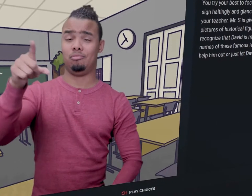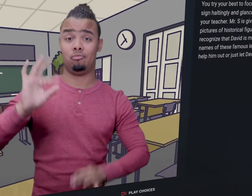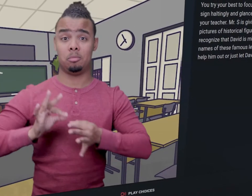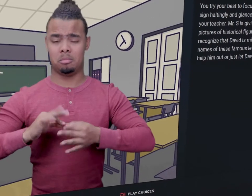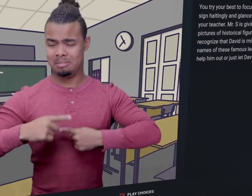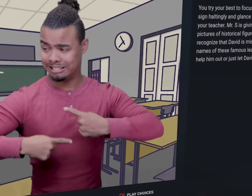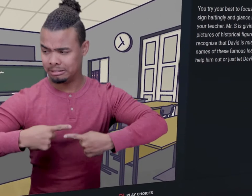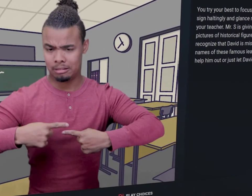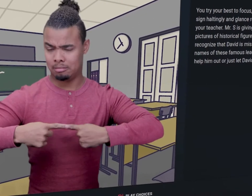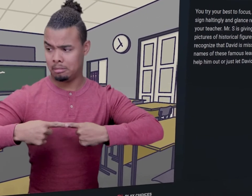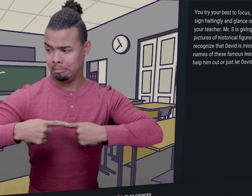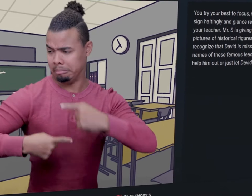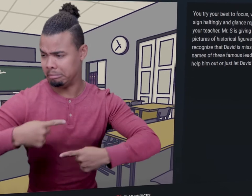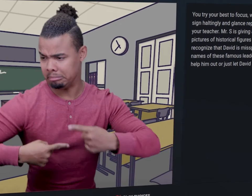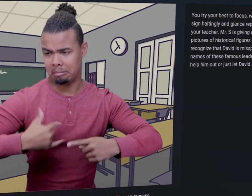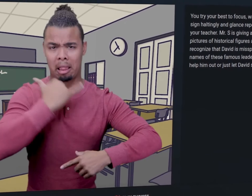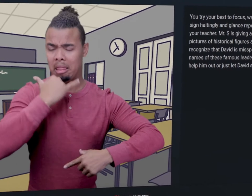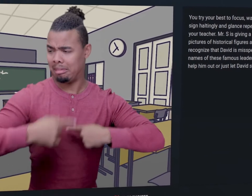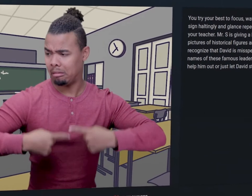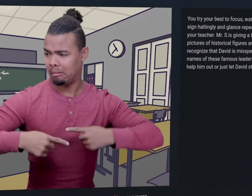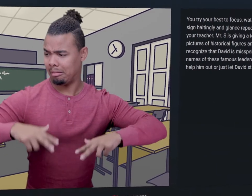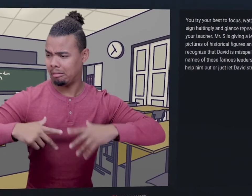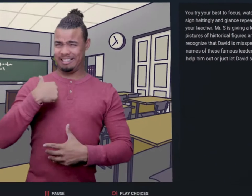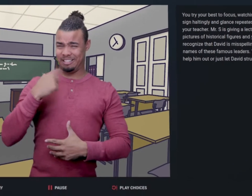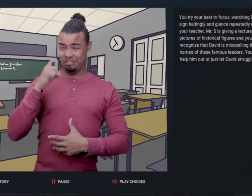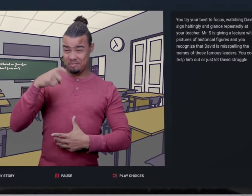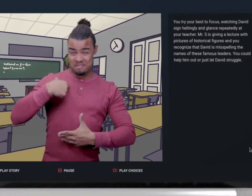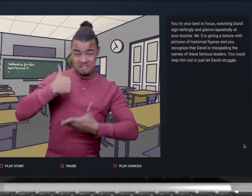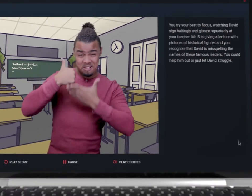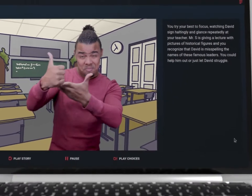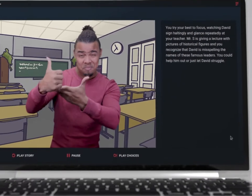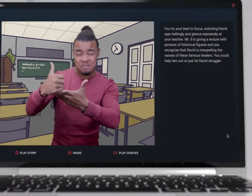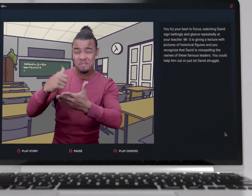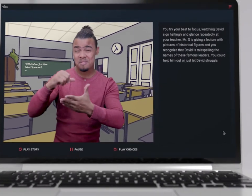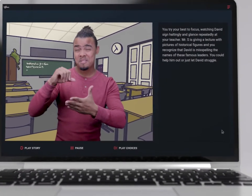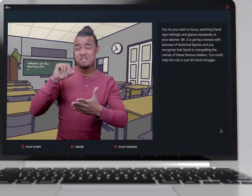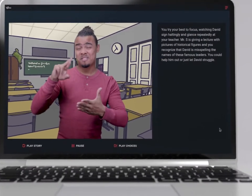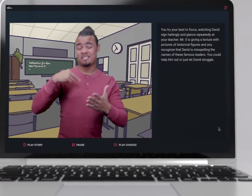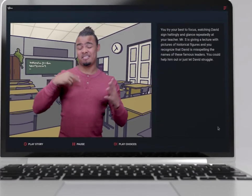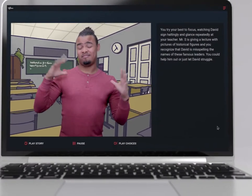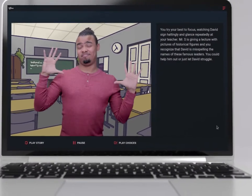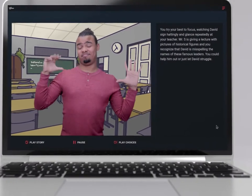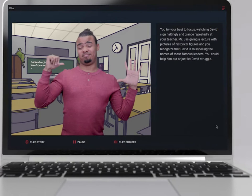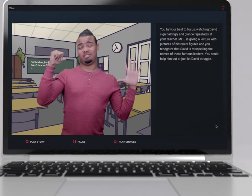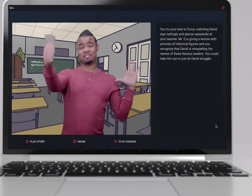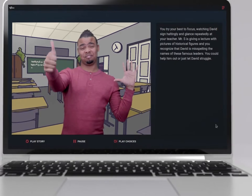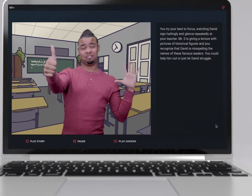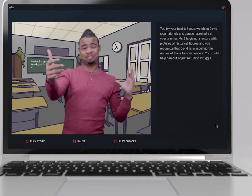You try your best to focus watching David sign haltingly. You could help him out, or just let David struggle.